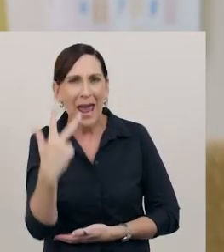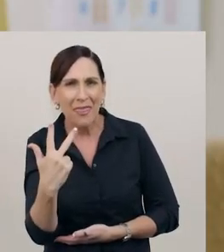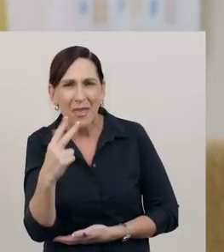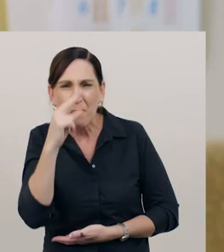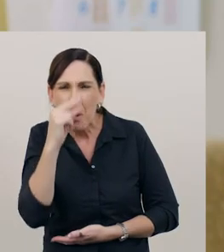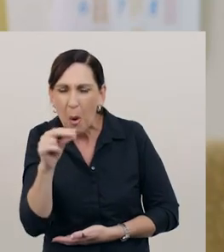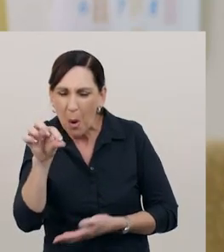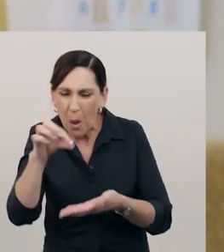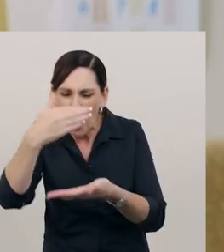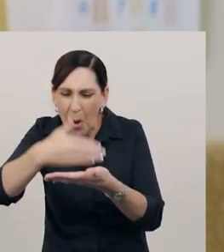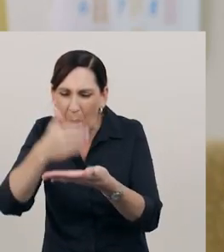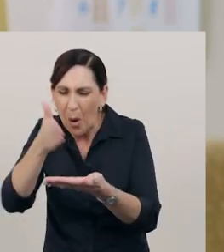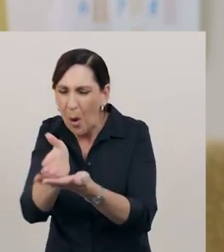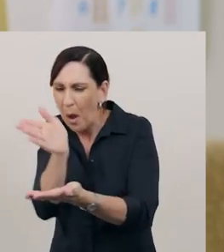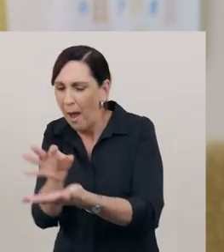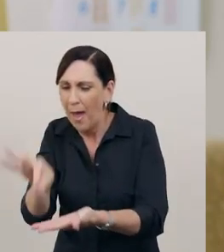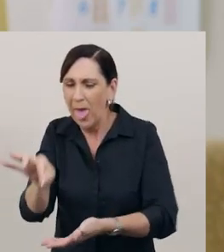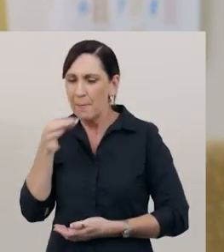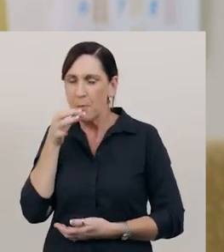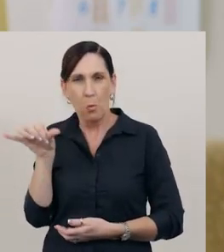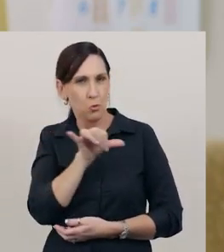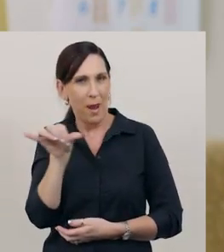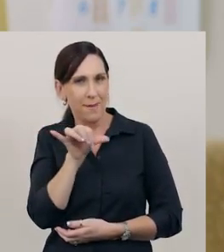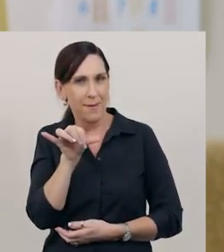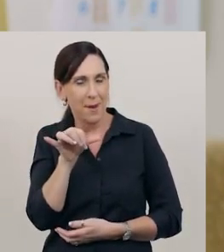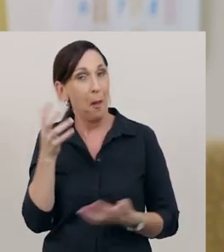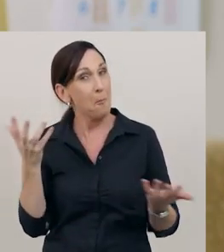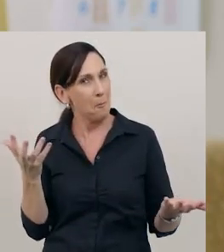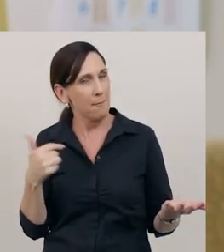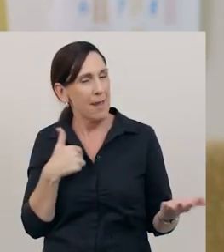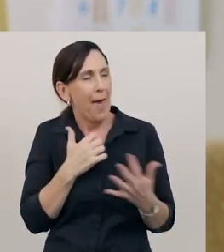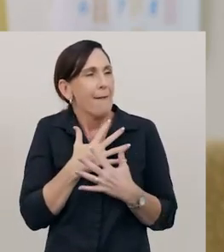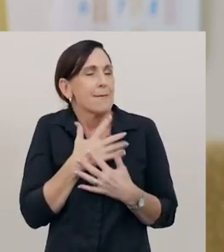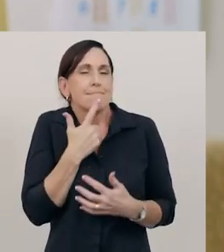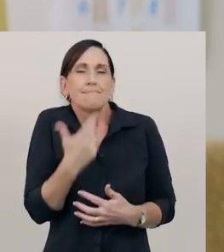I love strawberries. I'd choose the half share, because it’s the biggest.